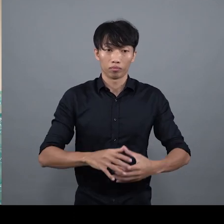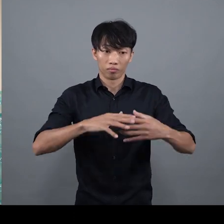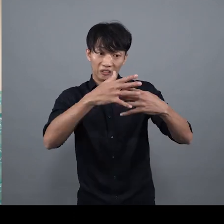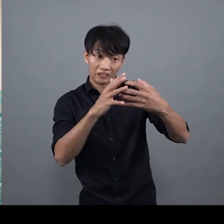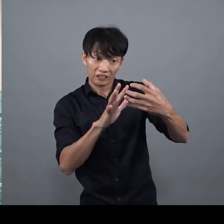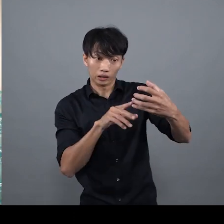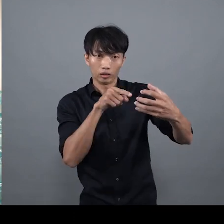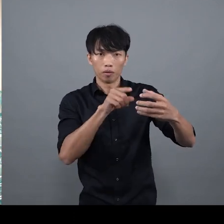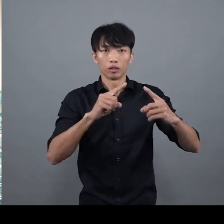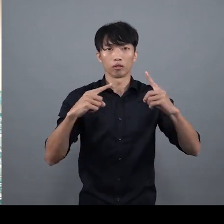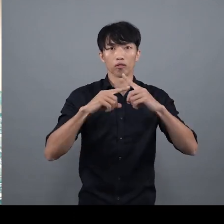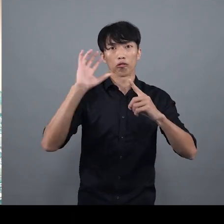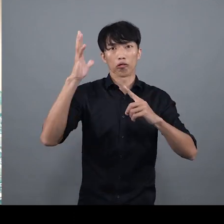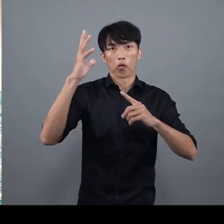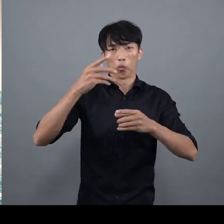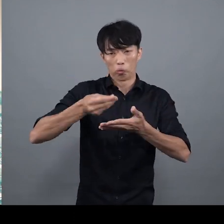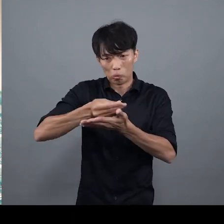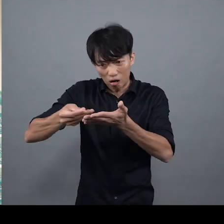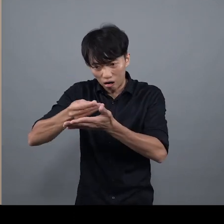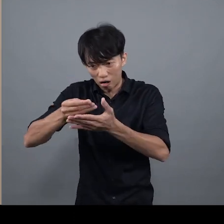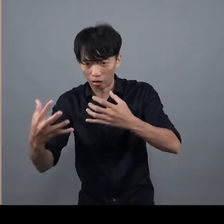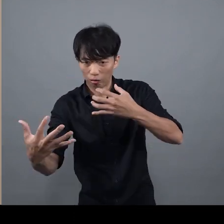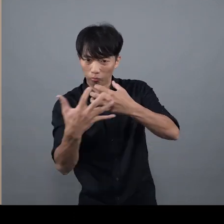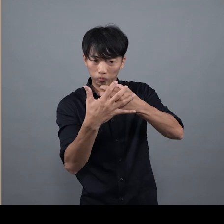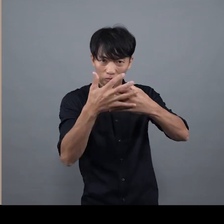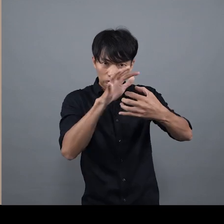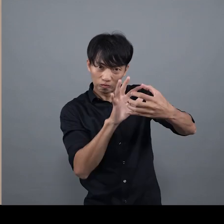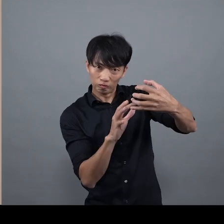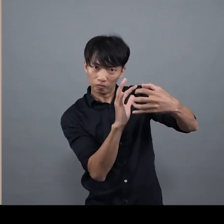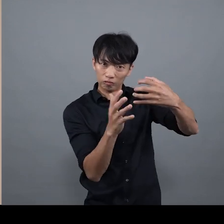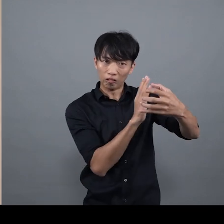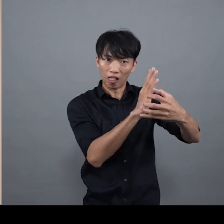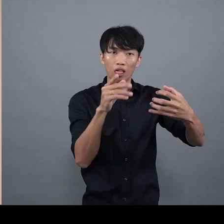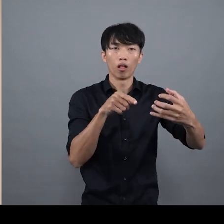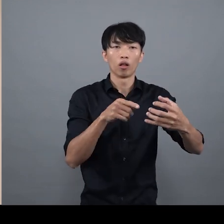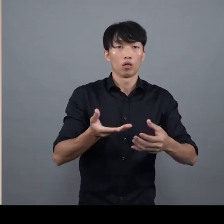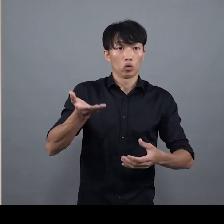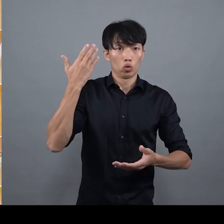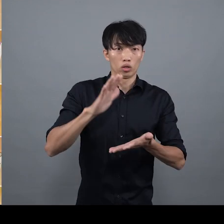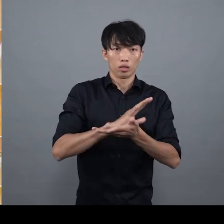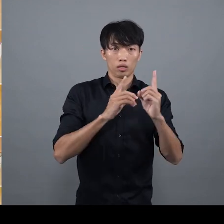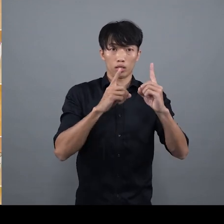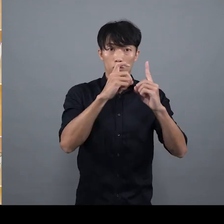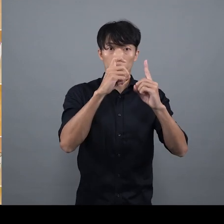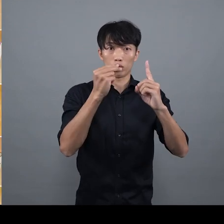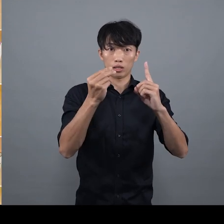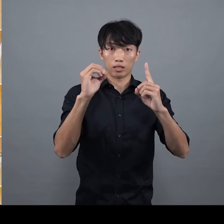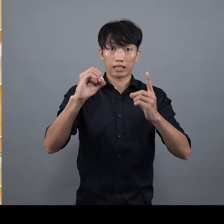These designs were created manually one by one Bernie Ting: [Cantonese] In the 1970s,